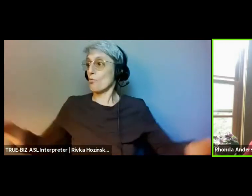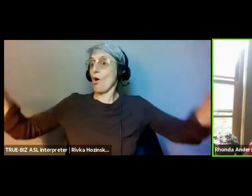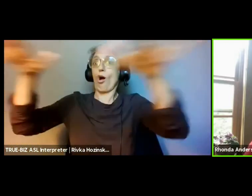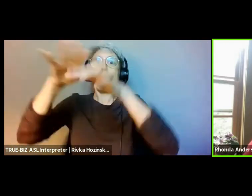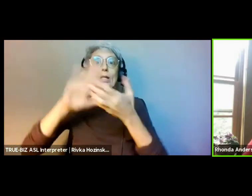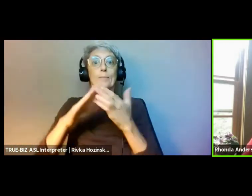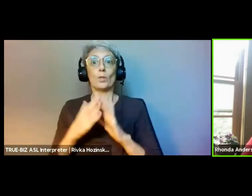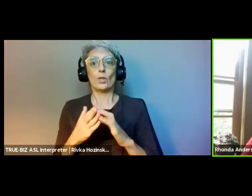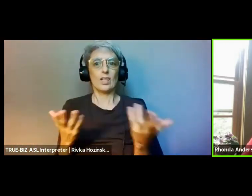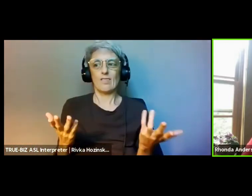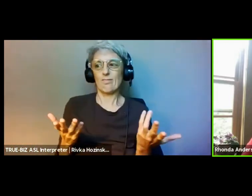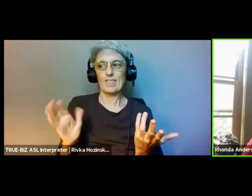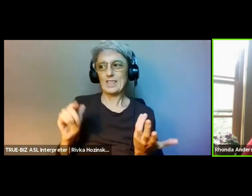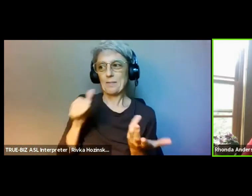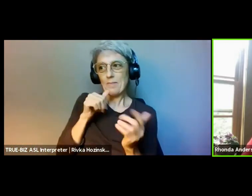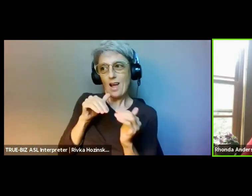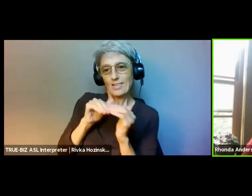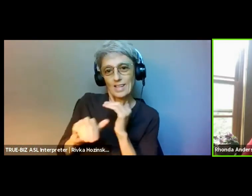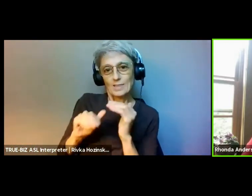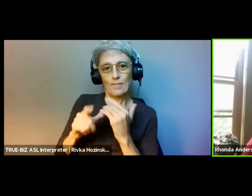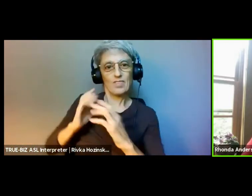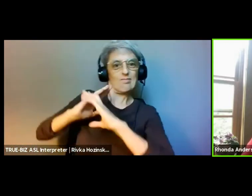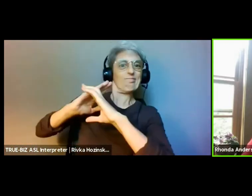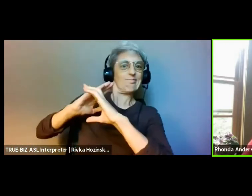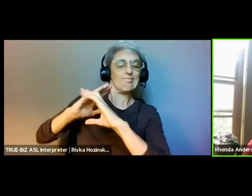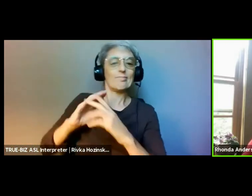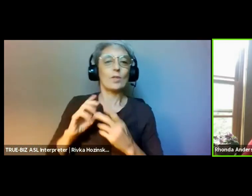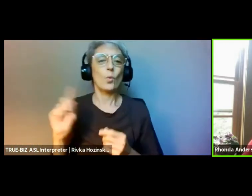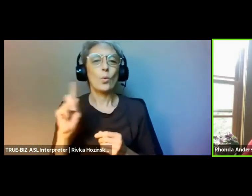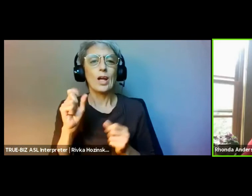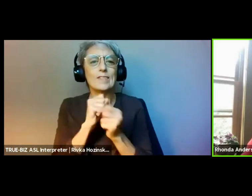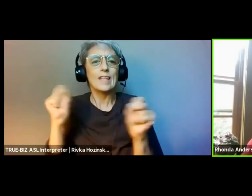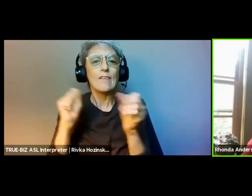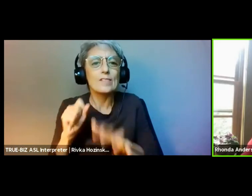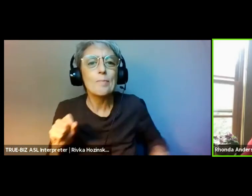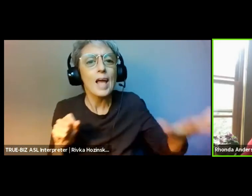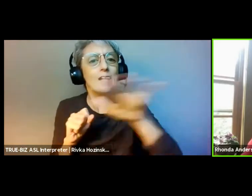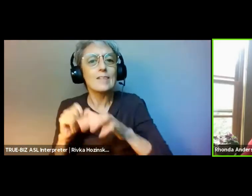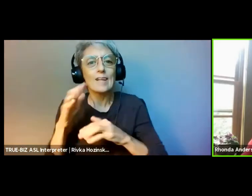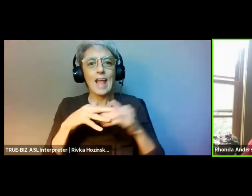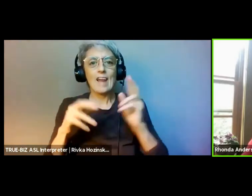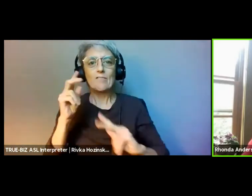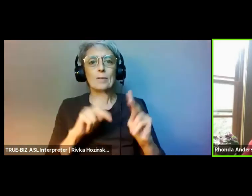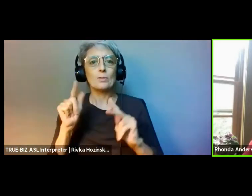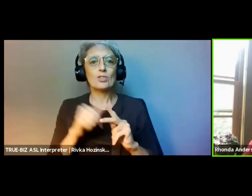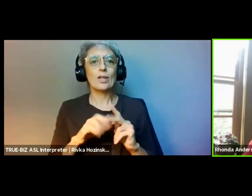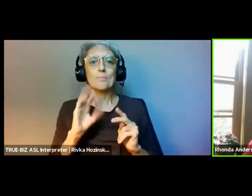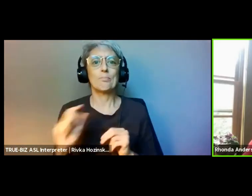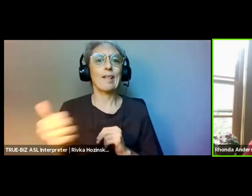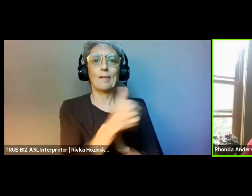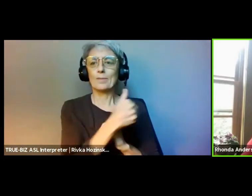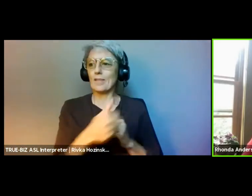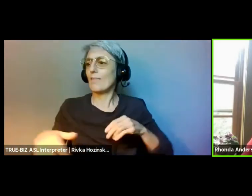Thank you so much, Rad for that warm welcome. And thanks to all of you for inviting me via Zoom into your homes.